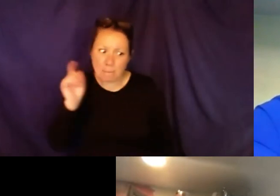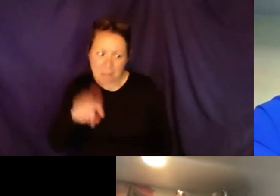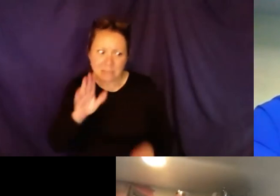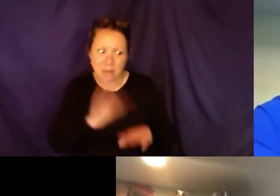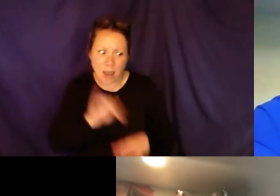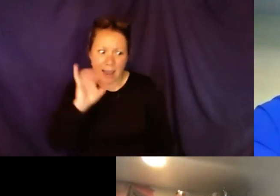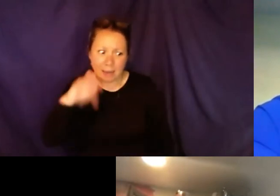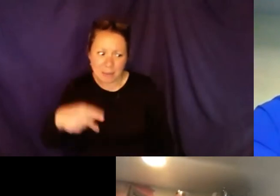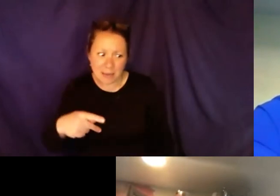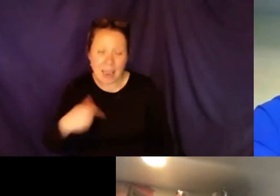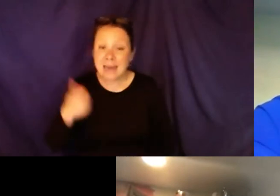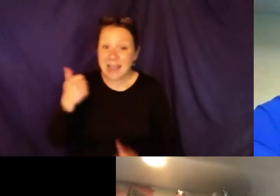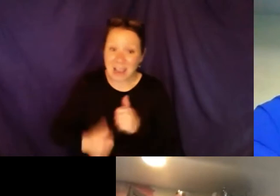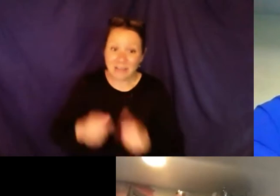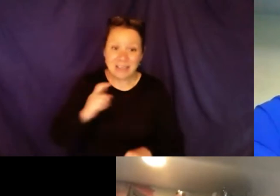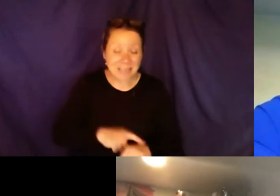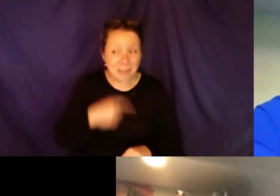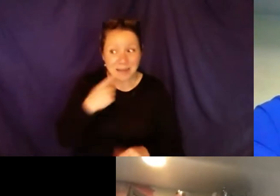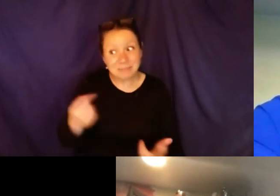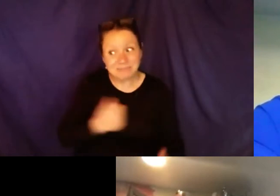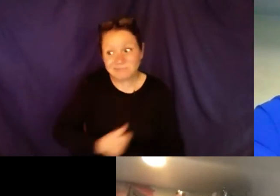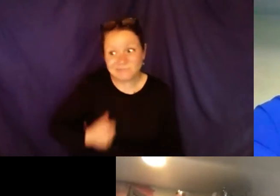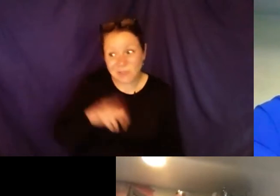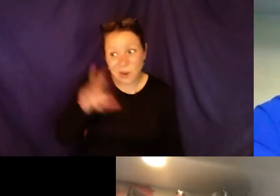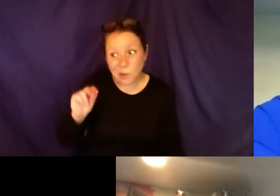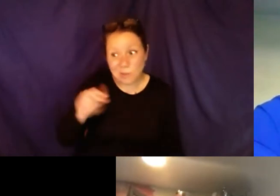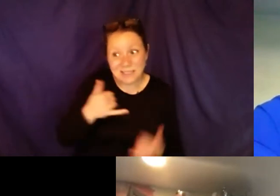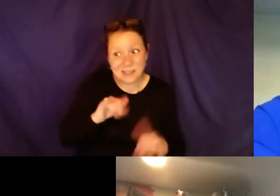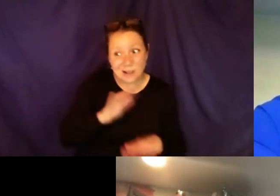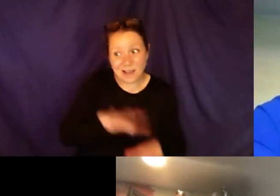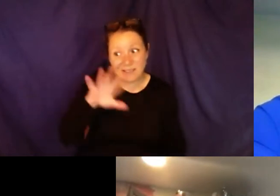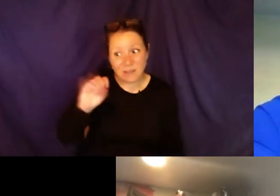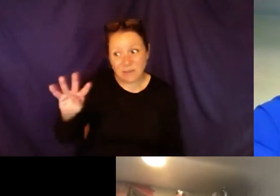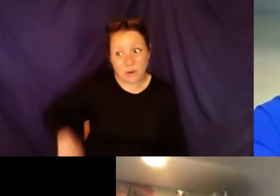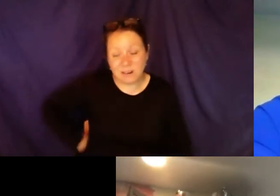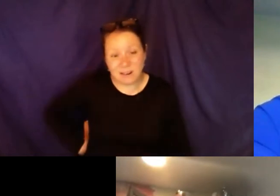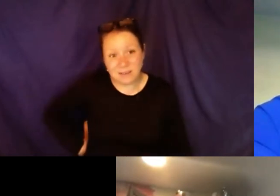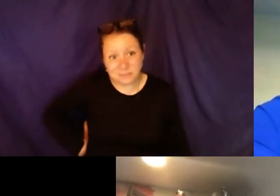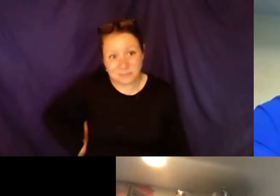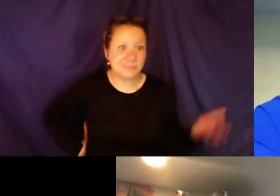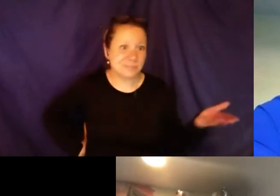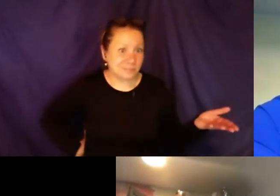assumed that I have been on an IEP and always said you need to be on an IEP